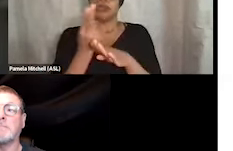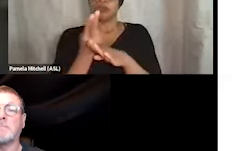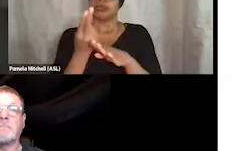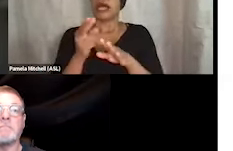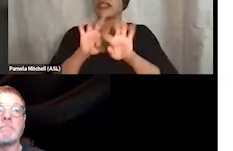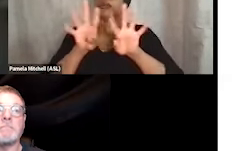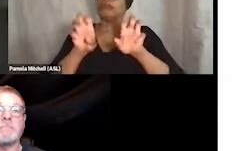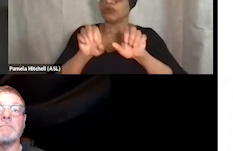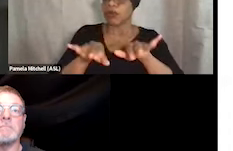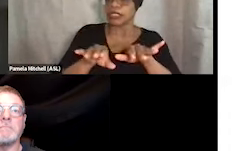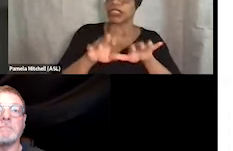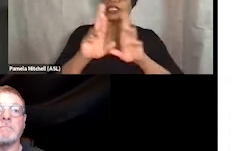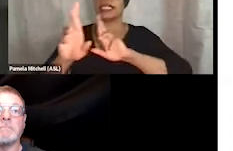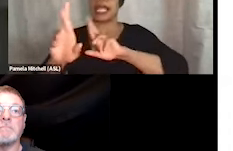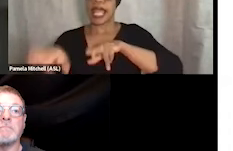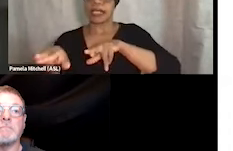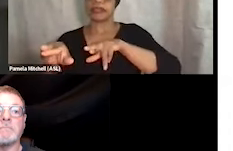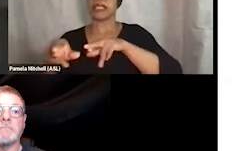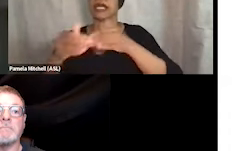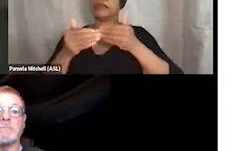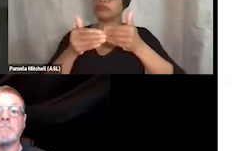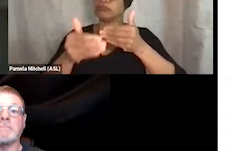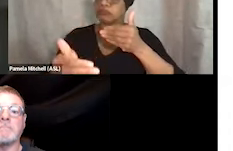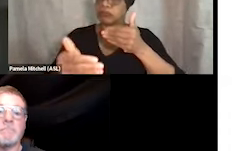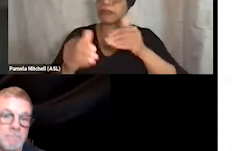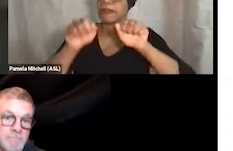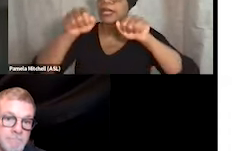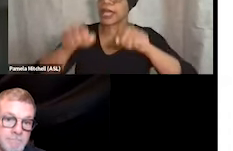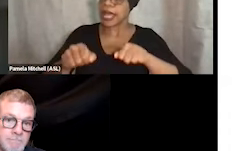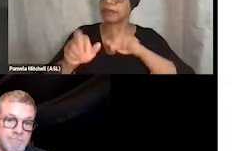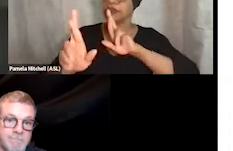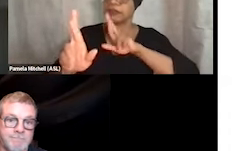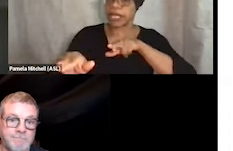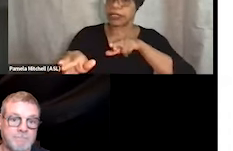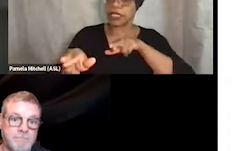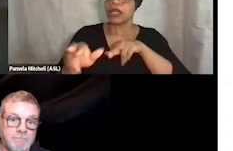we'll do our best to be able to answer it at the end. So with that, I just wanna say a little bit